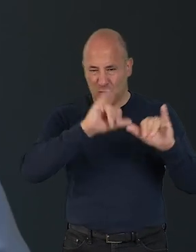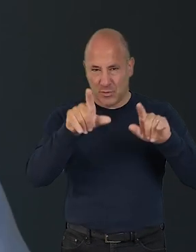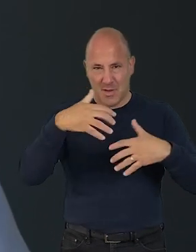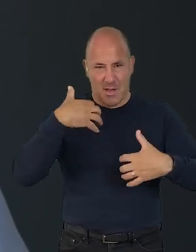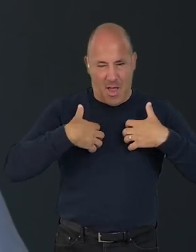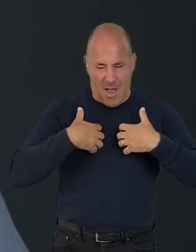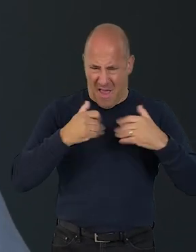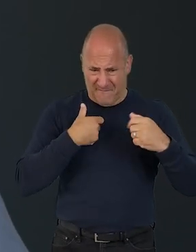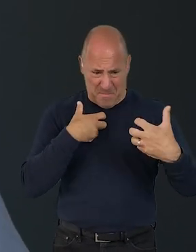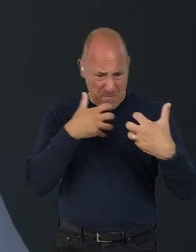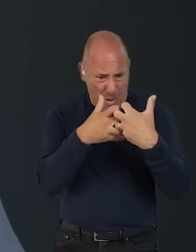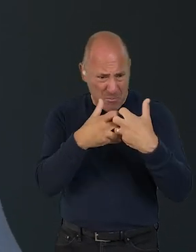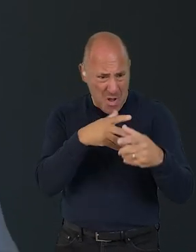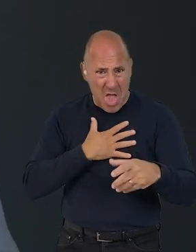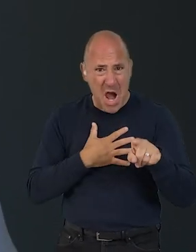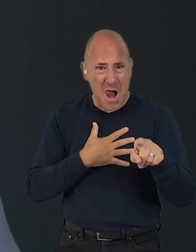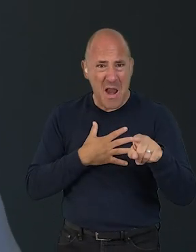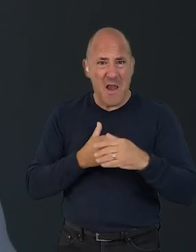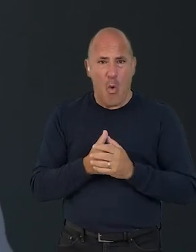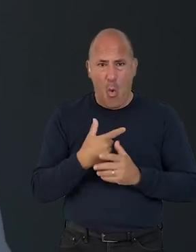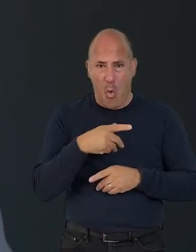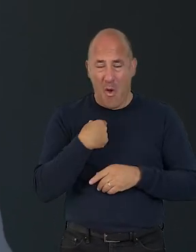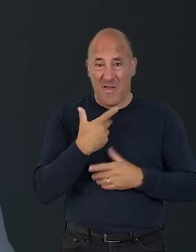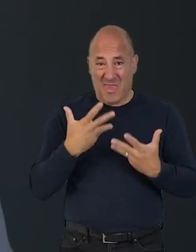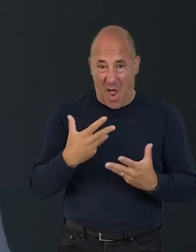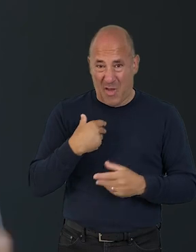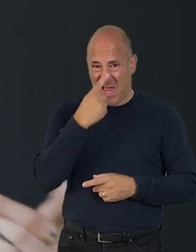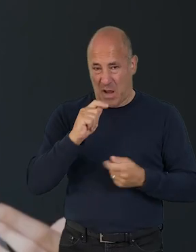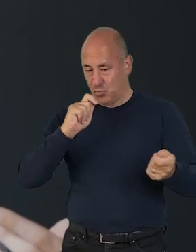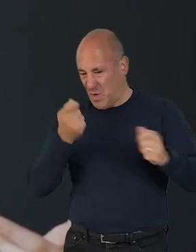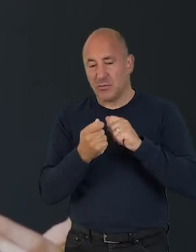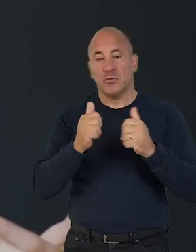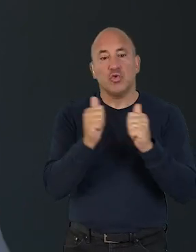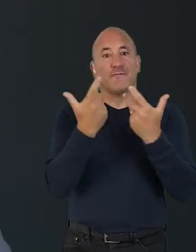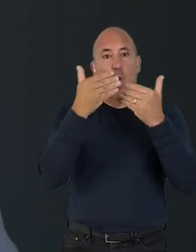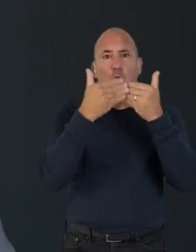what excites and resonates with you? What, if you do now, will build space for longer-term change?